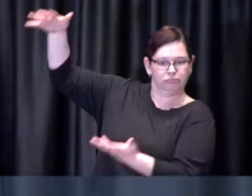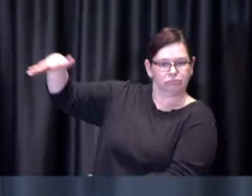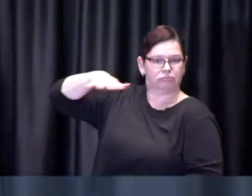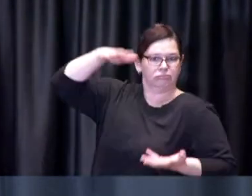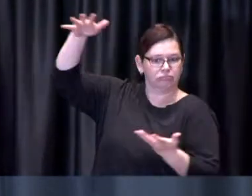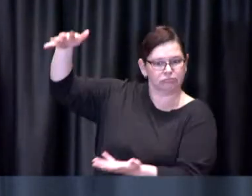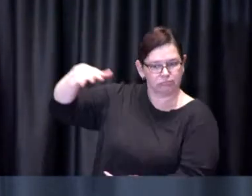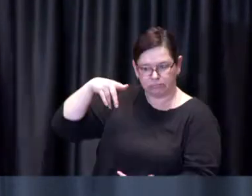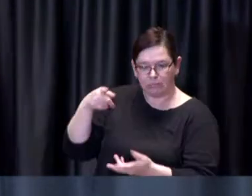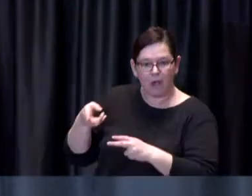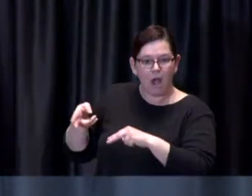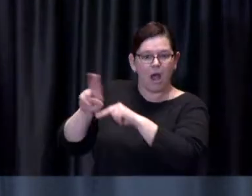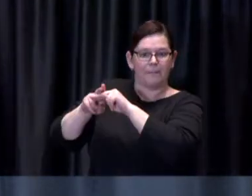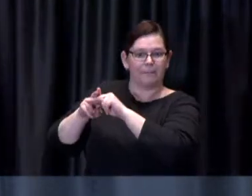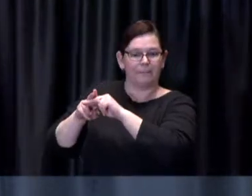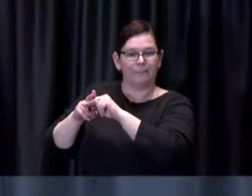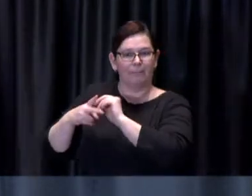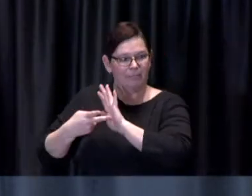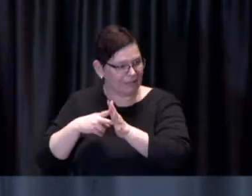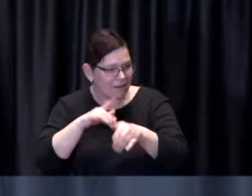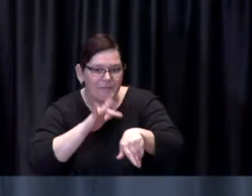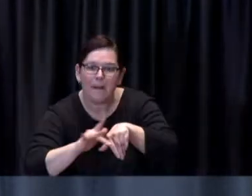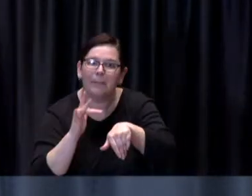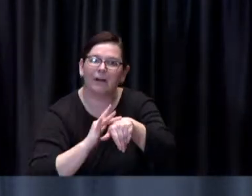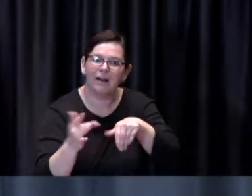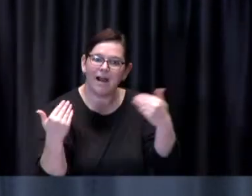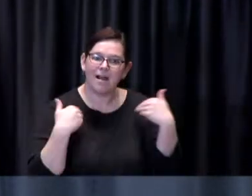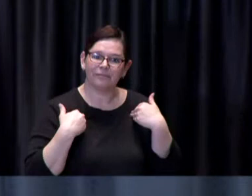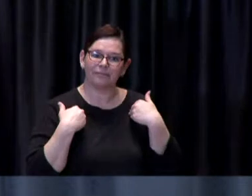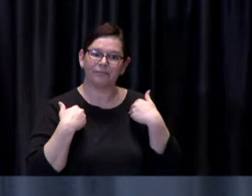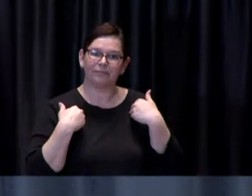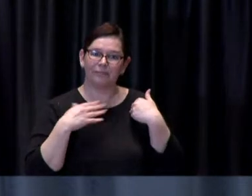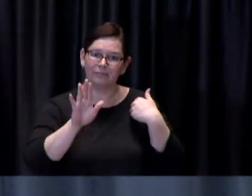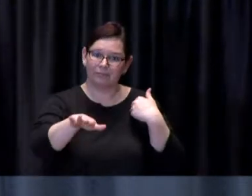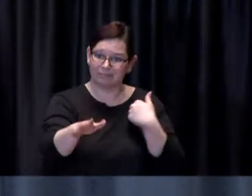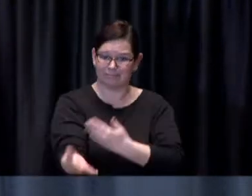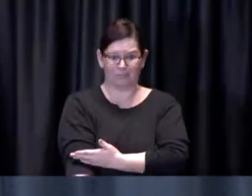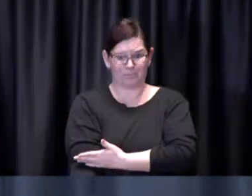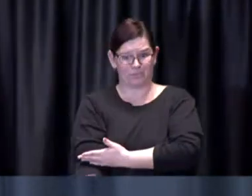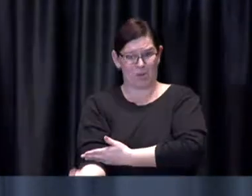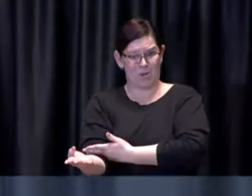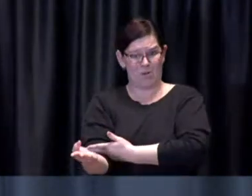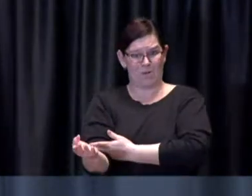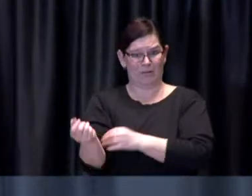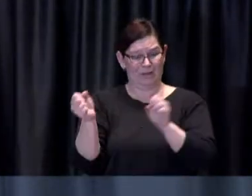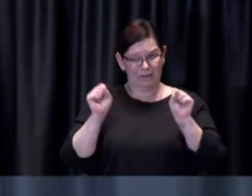As of this morning, we are we are able to administer more than 42,000 vaccines this week,